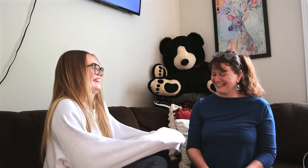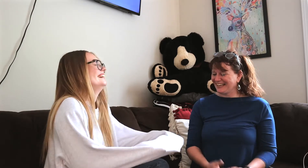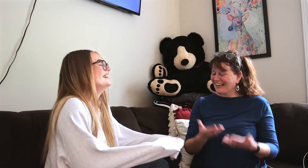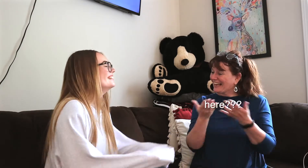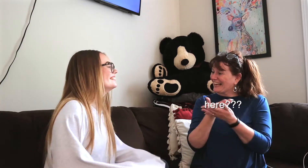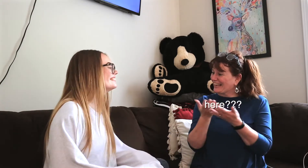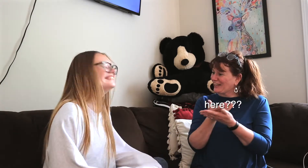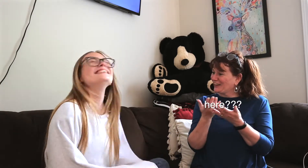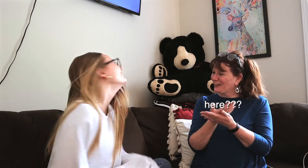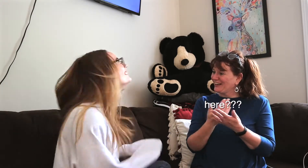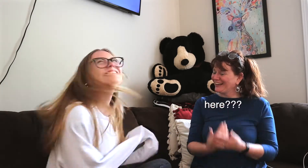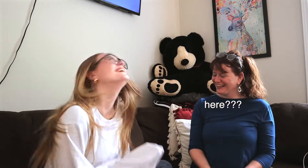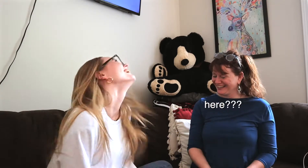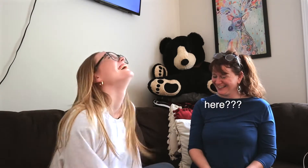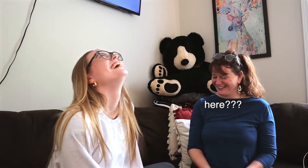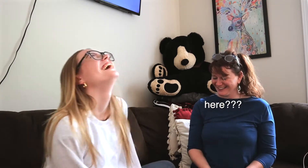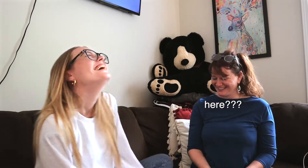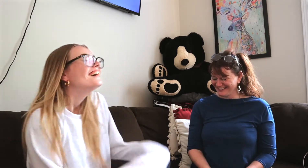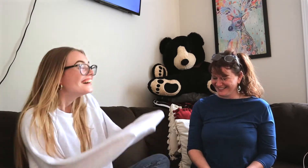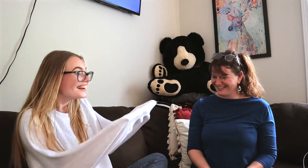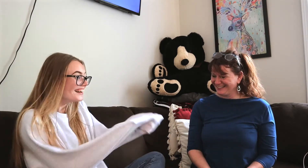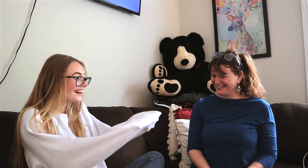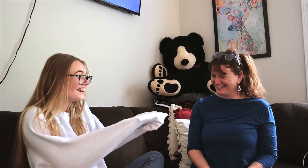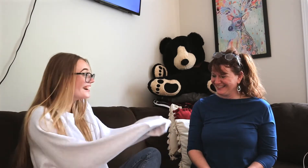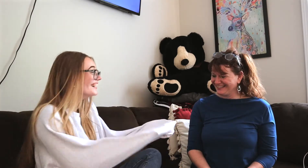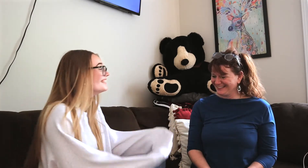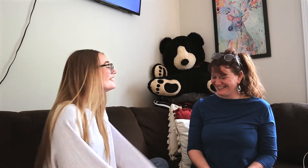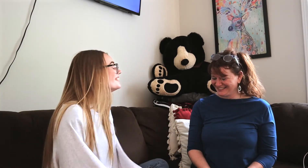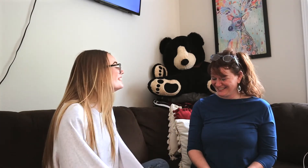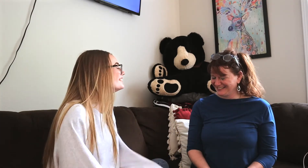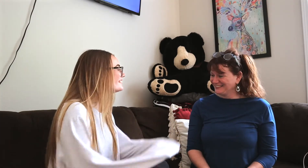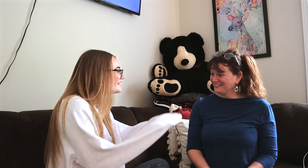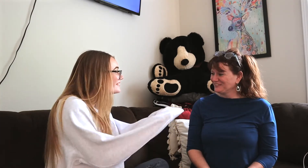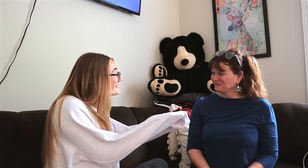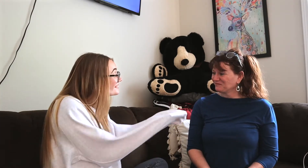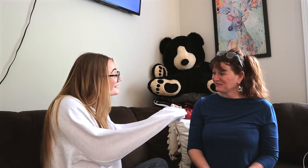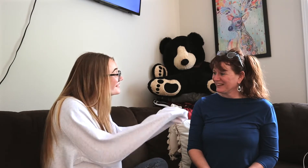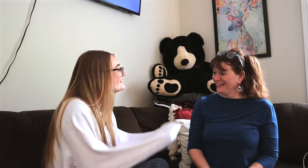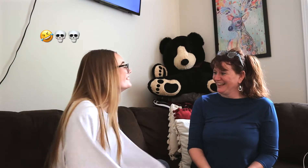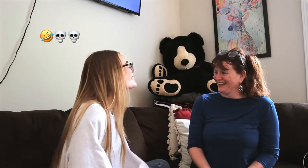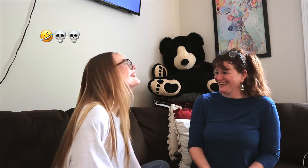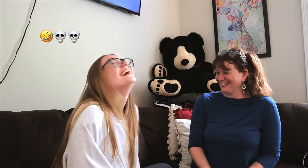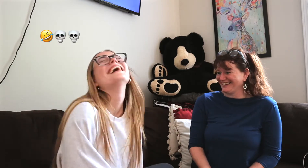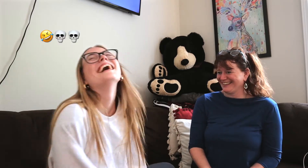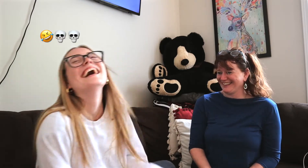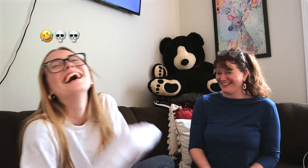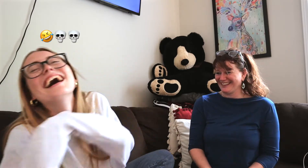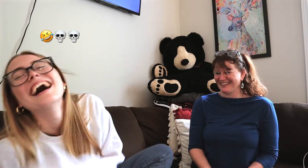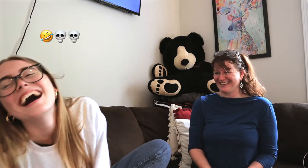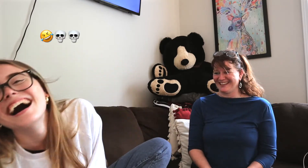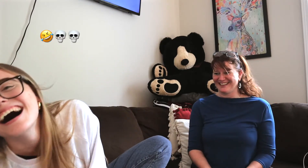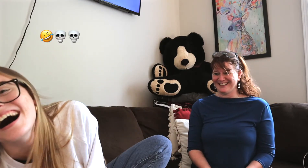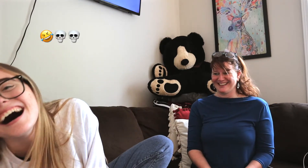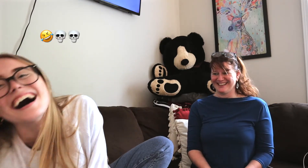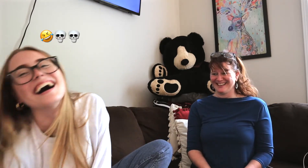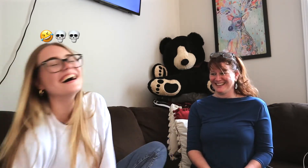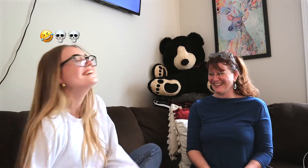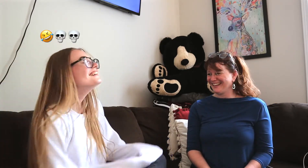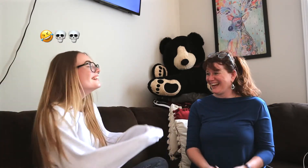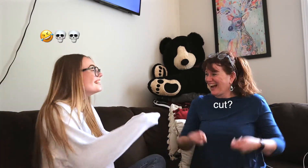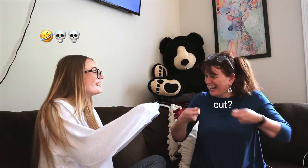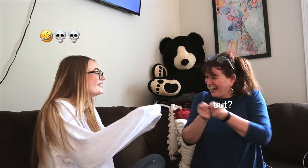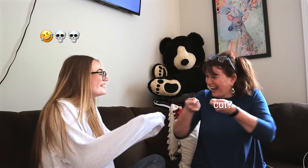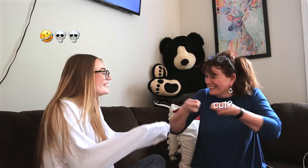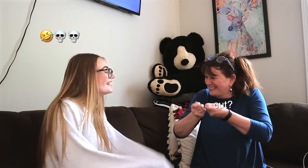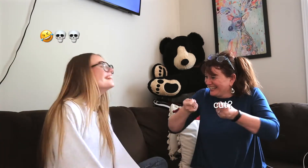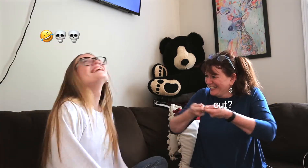*sammie wheezing*